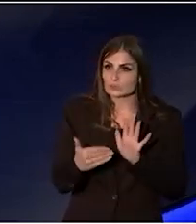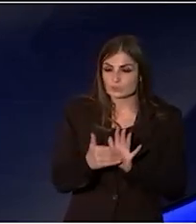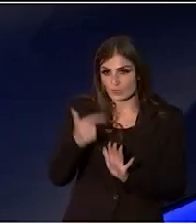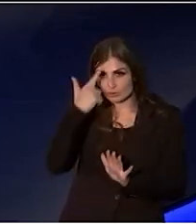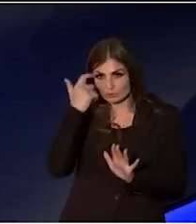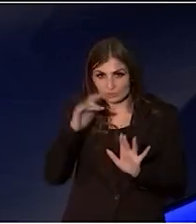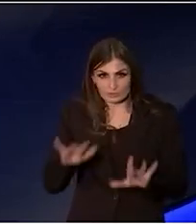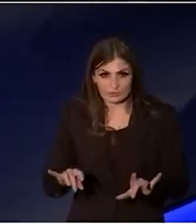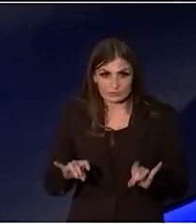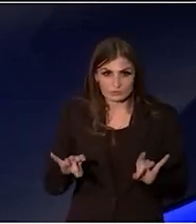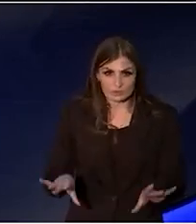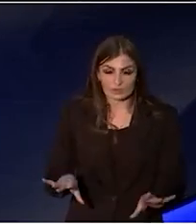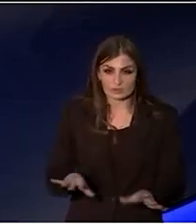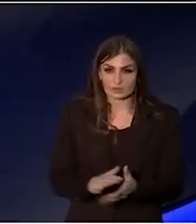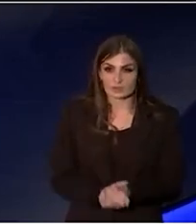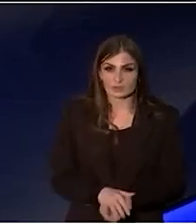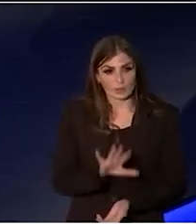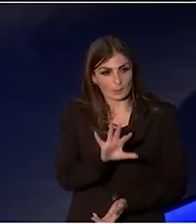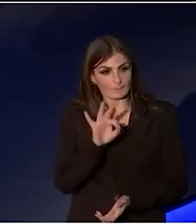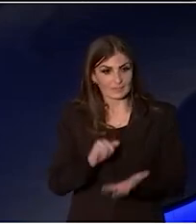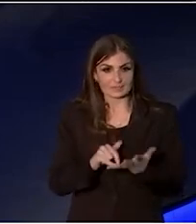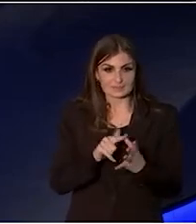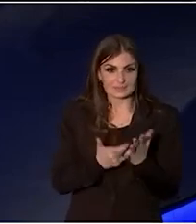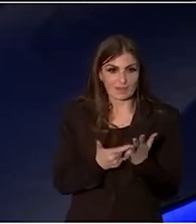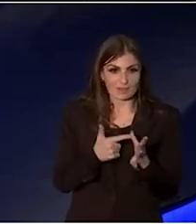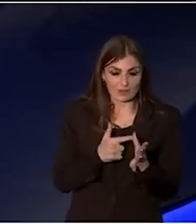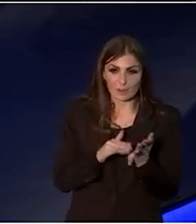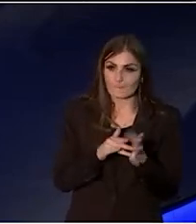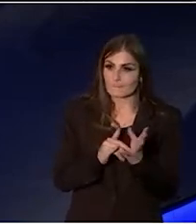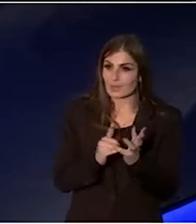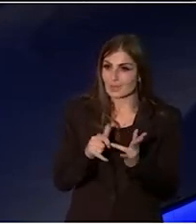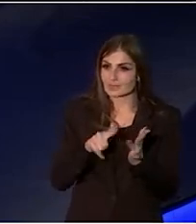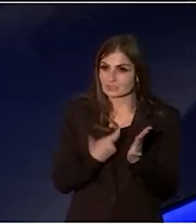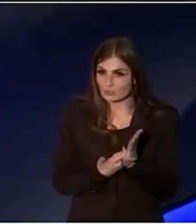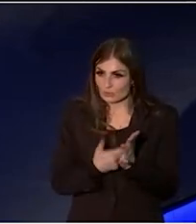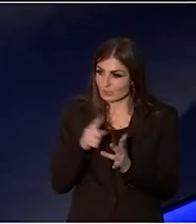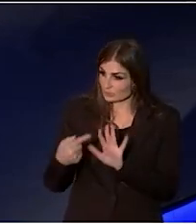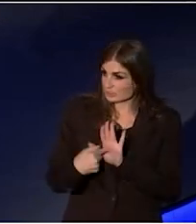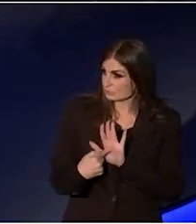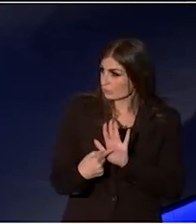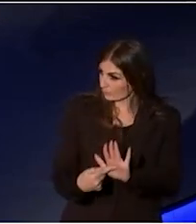Australia choose Sara Mansell as a representative